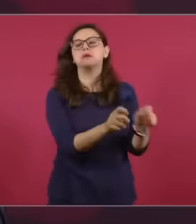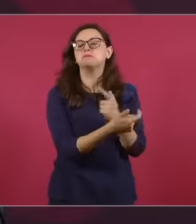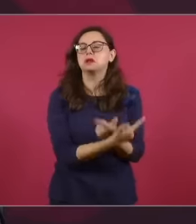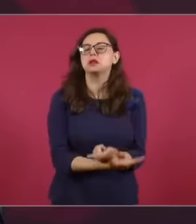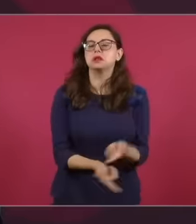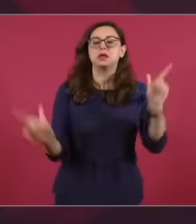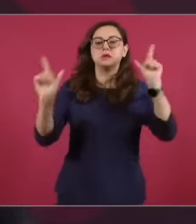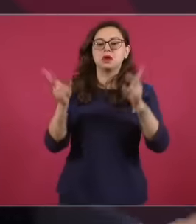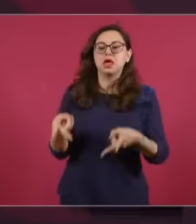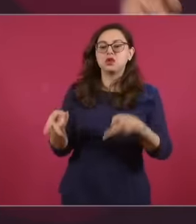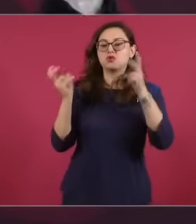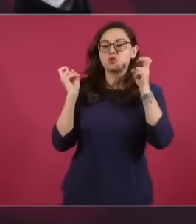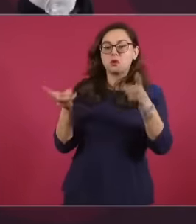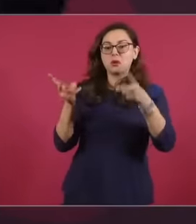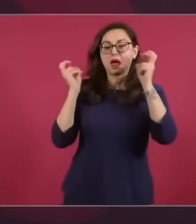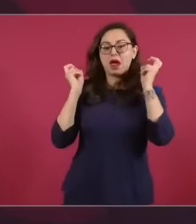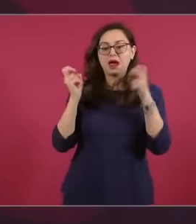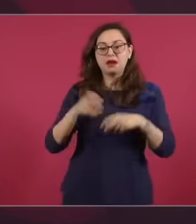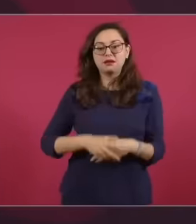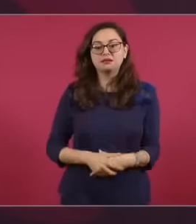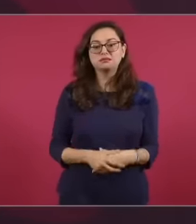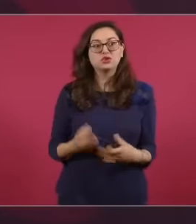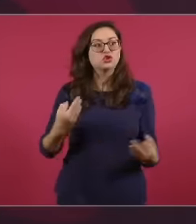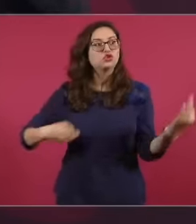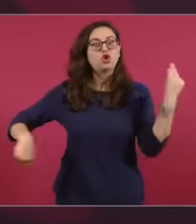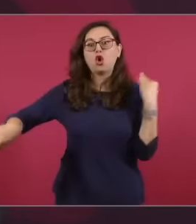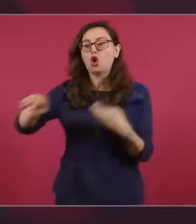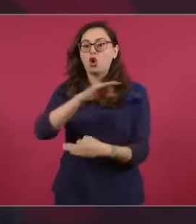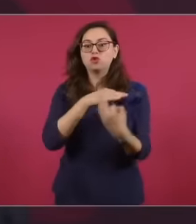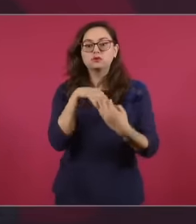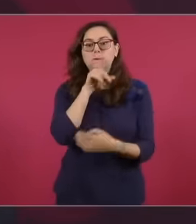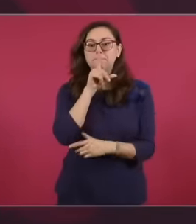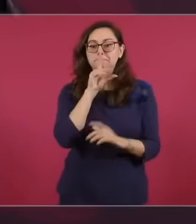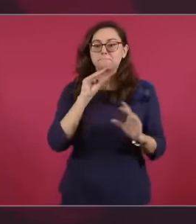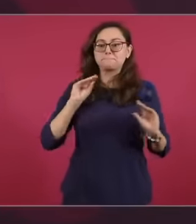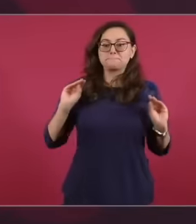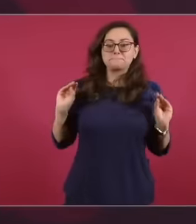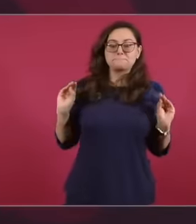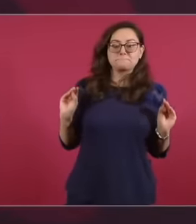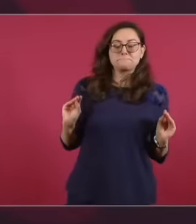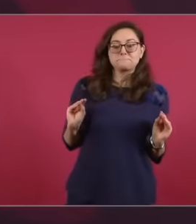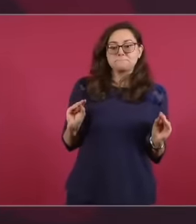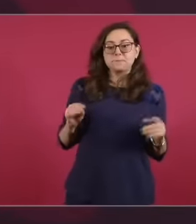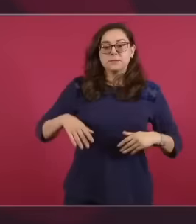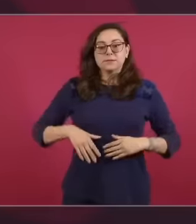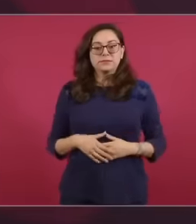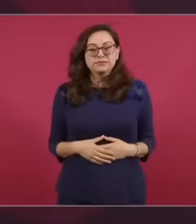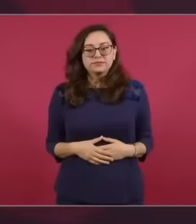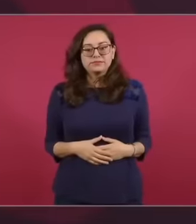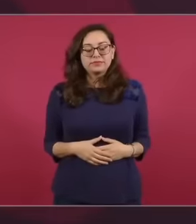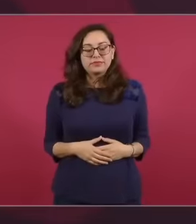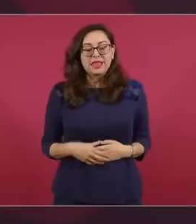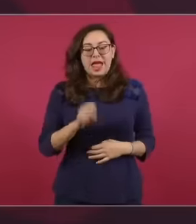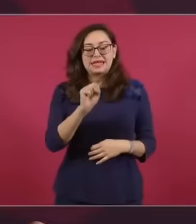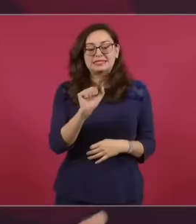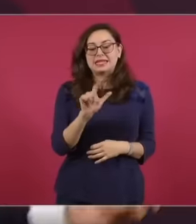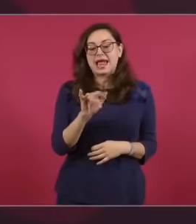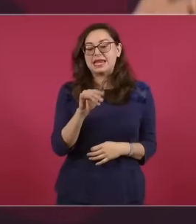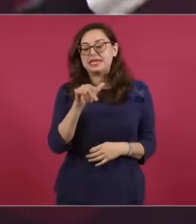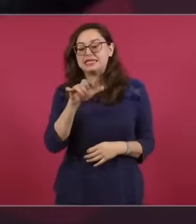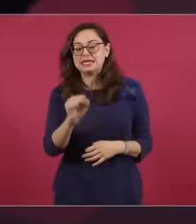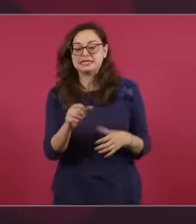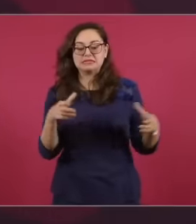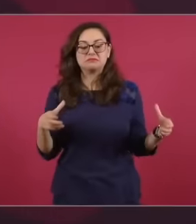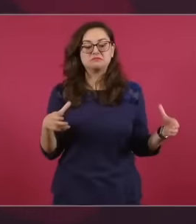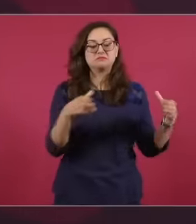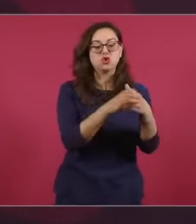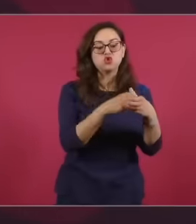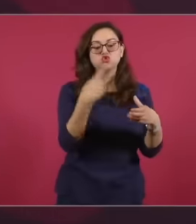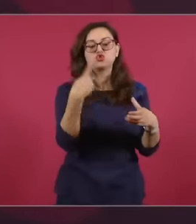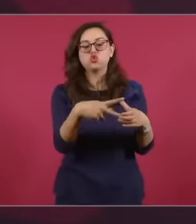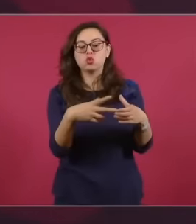and Salinas created the so-called Compact group, all those who benefited from the